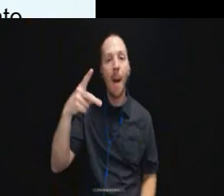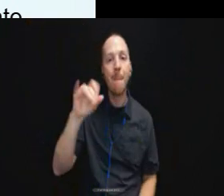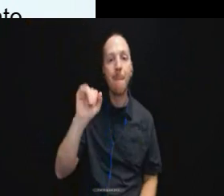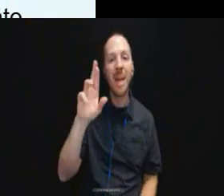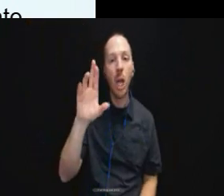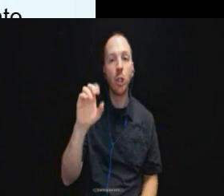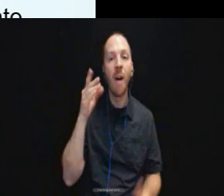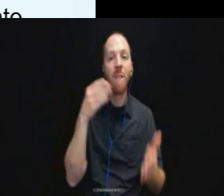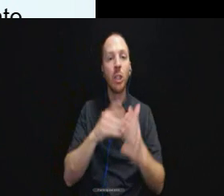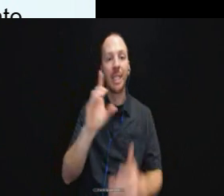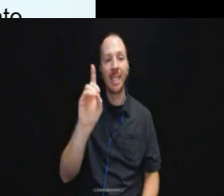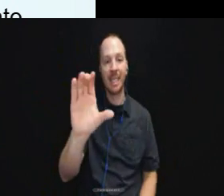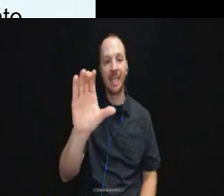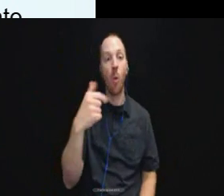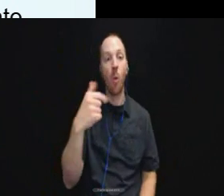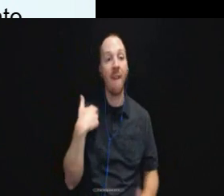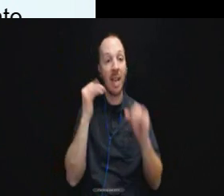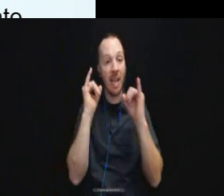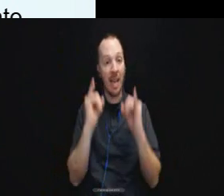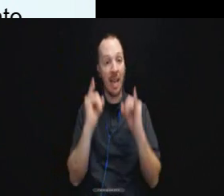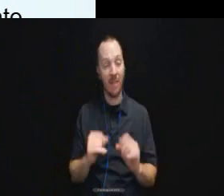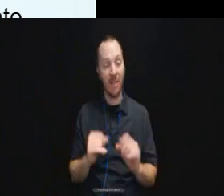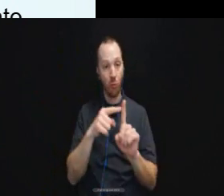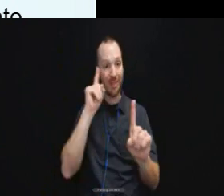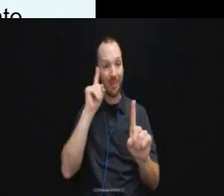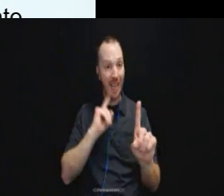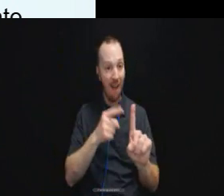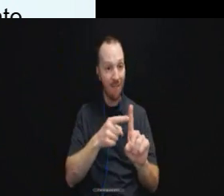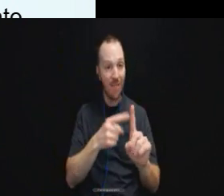We have an individual who was incarcerated for 51 days and had requested an interpreter